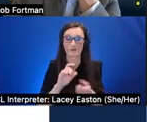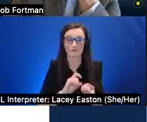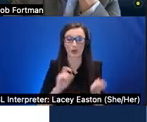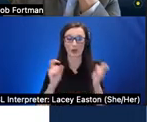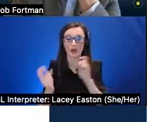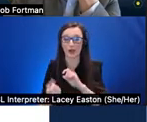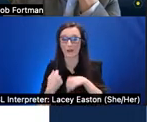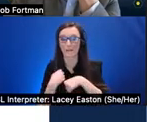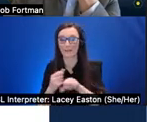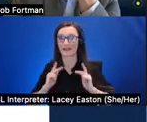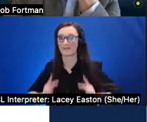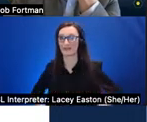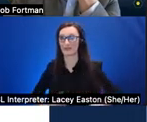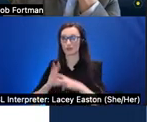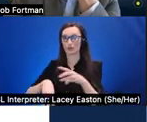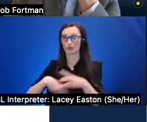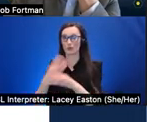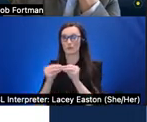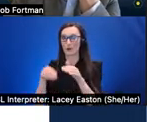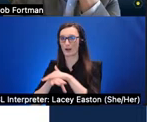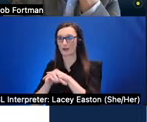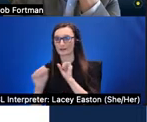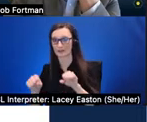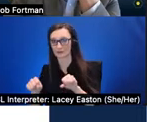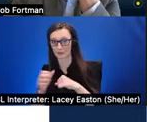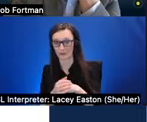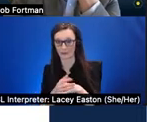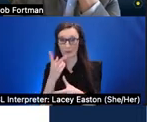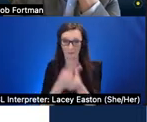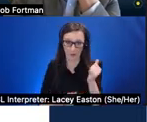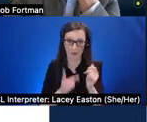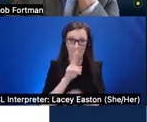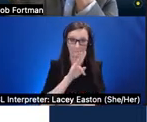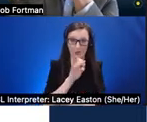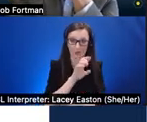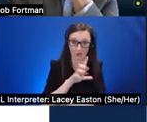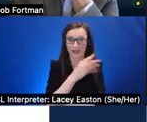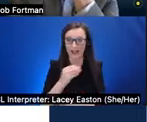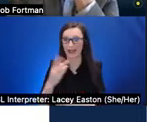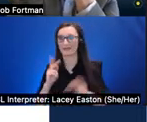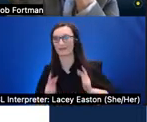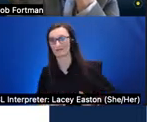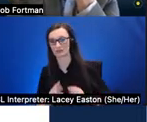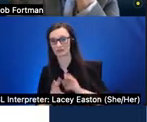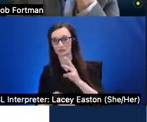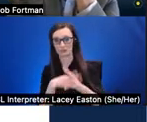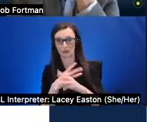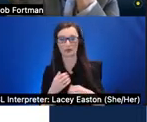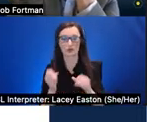accessible so at this intersection we focus on uh several areas on making the real world accessible